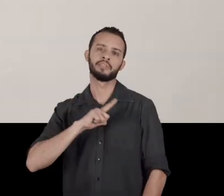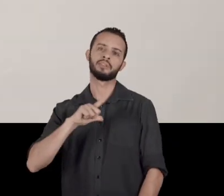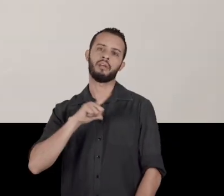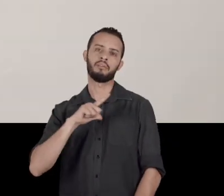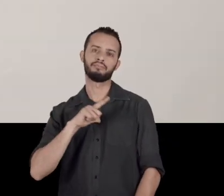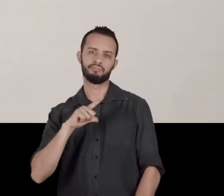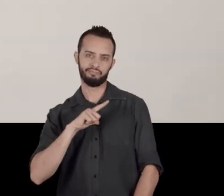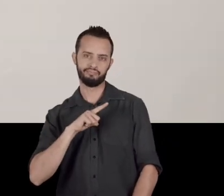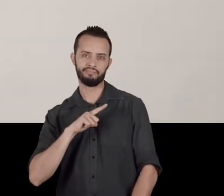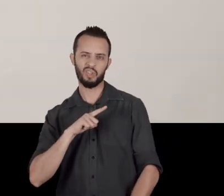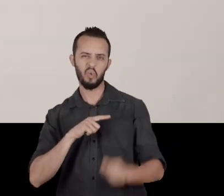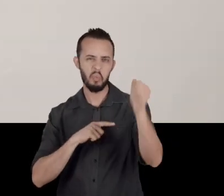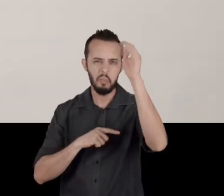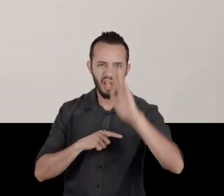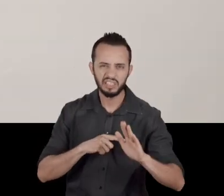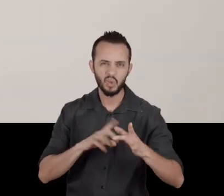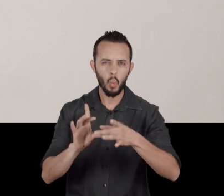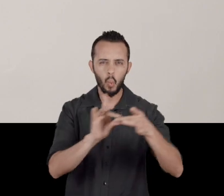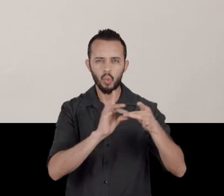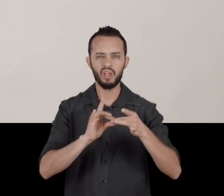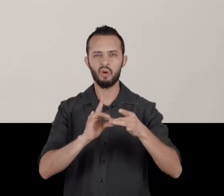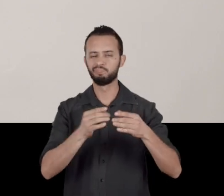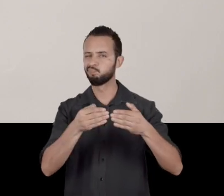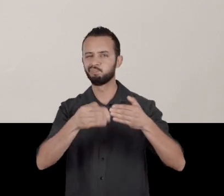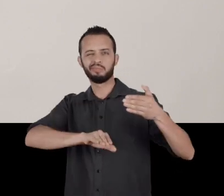A nation is a very short blanket, right...